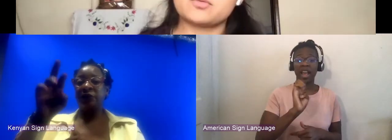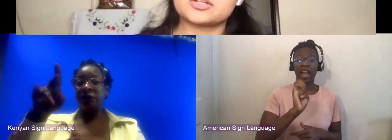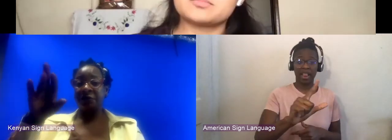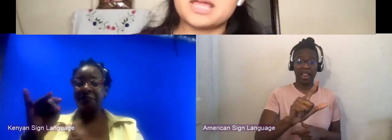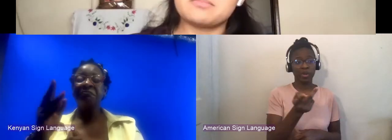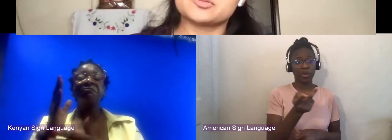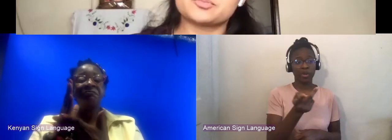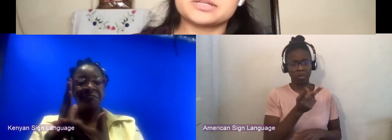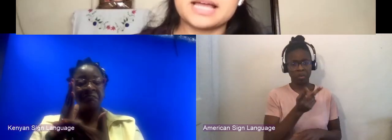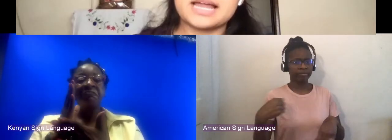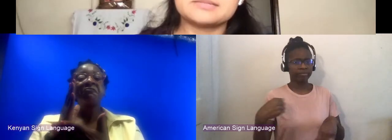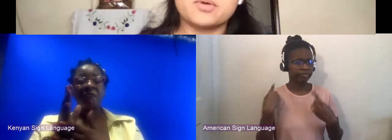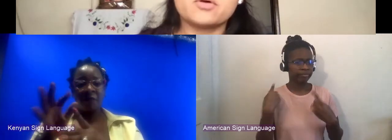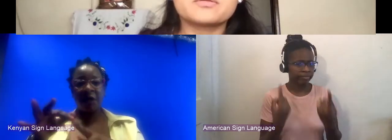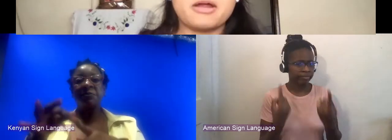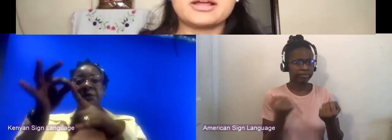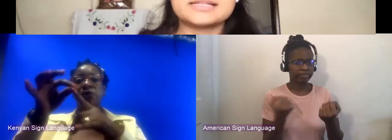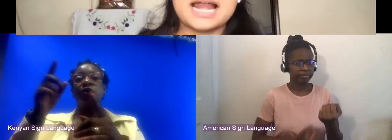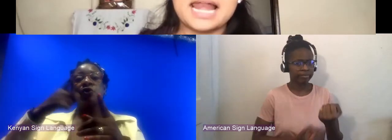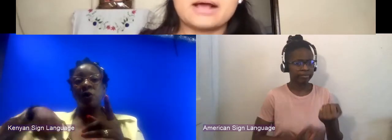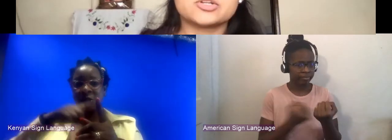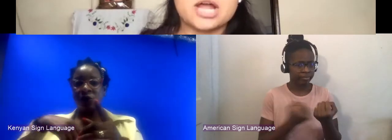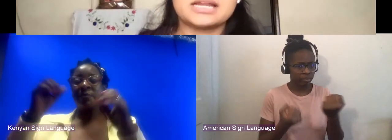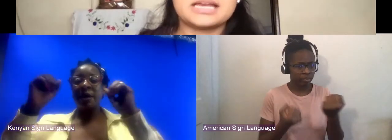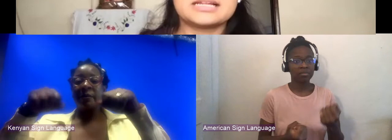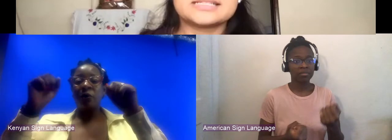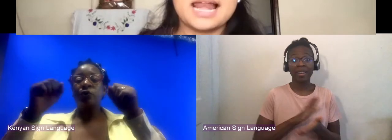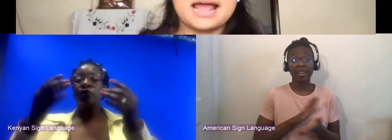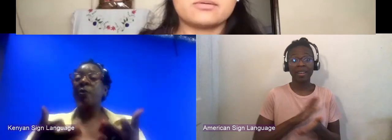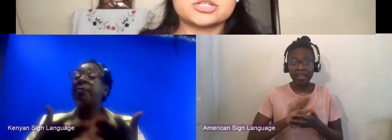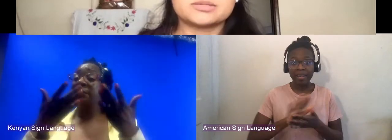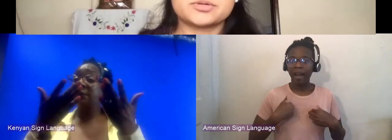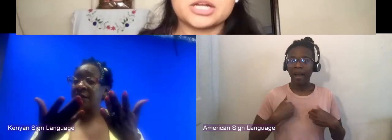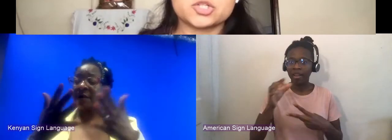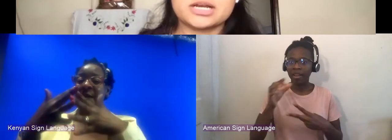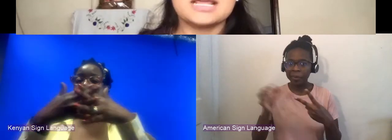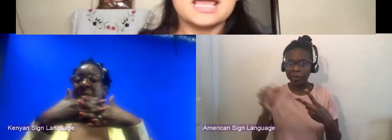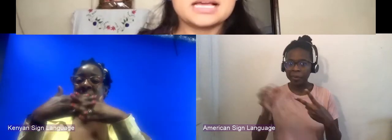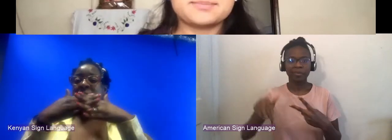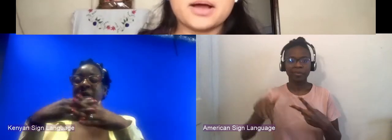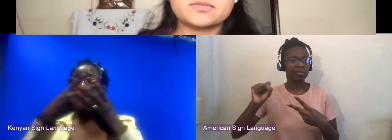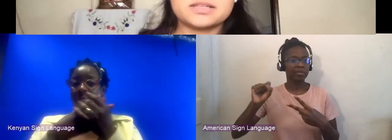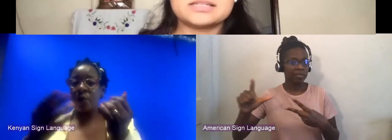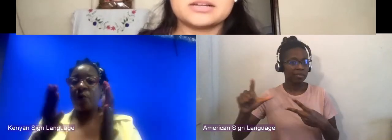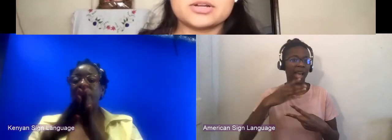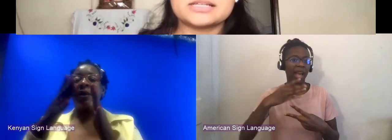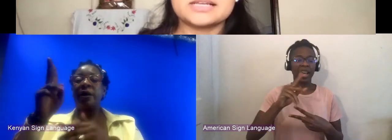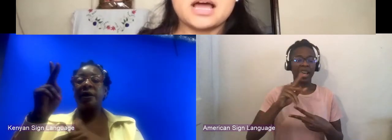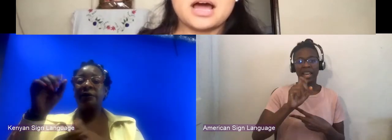to us to be able to present both American sign language and Kenyan sign language interpretation as part of the series.